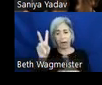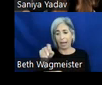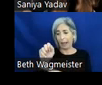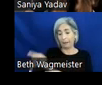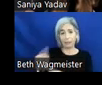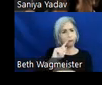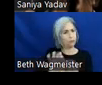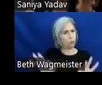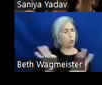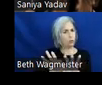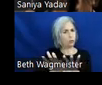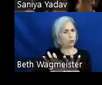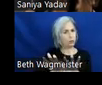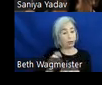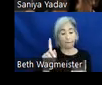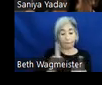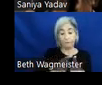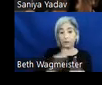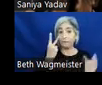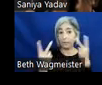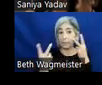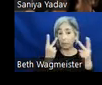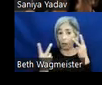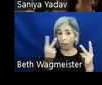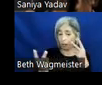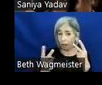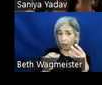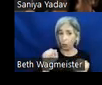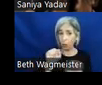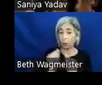Like visible focus indicators that work on light and dark backgrounds,